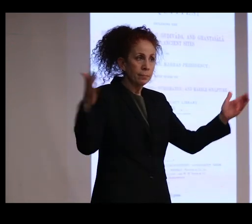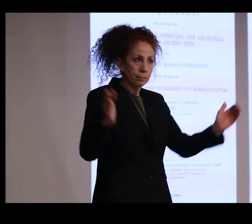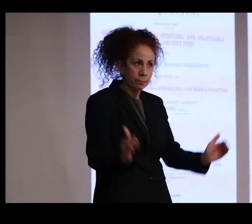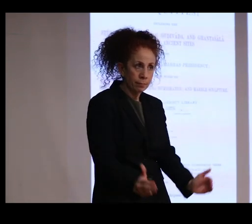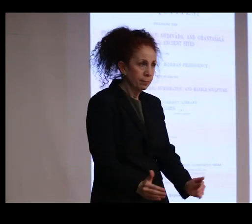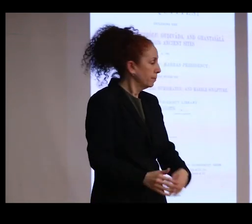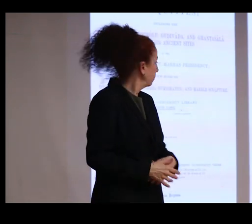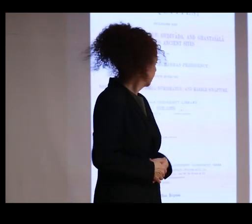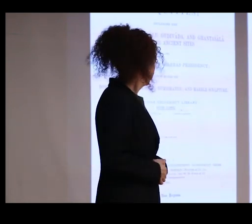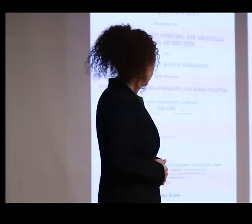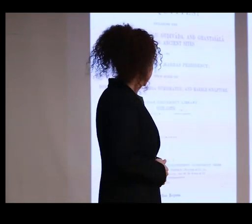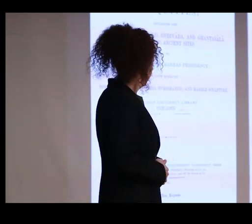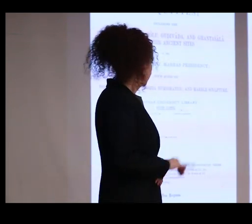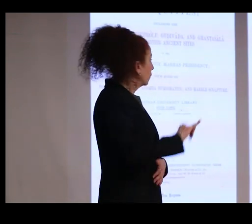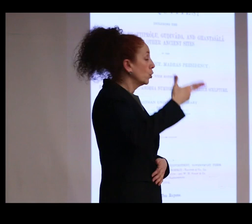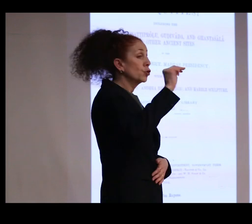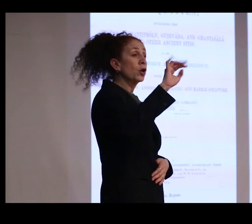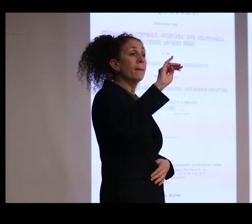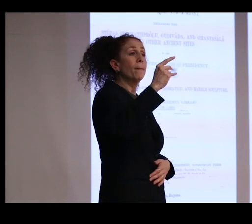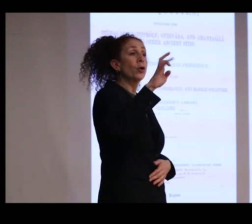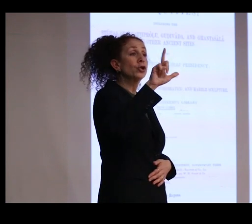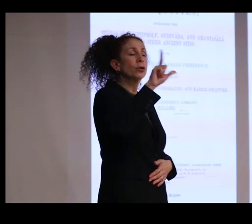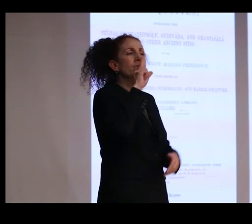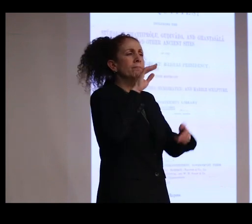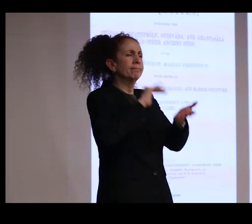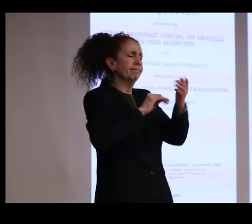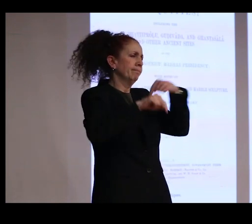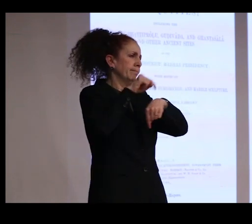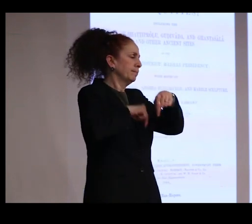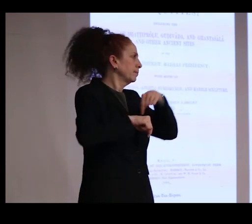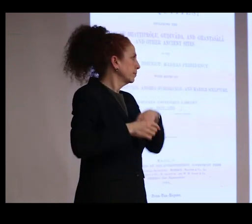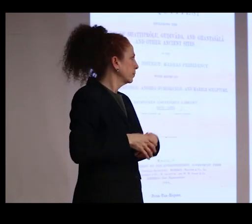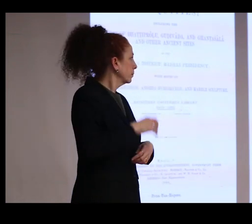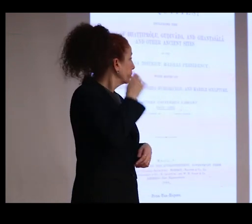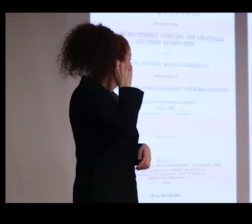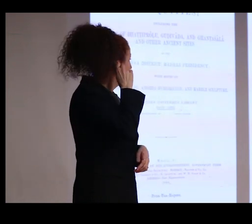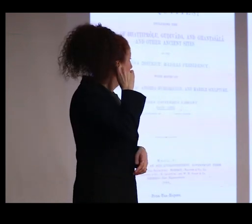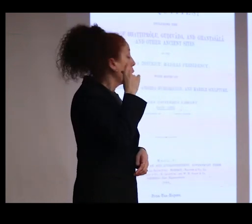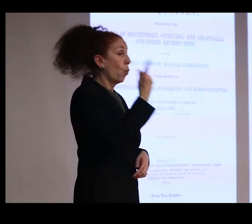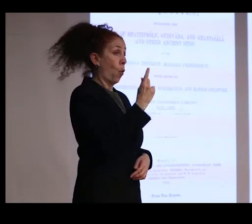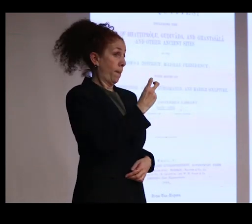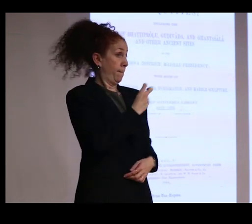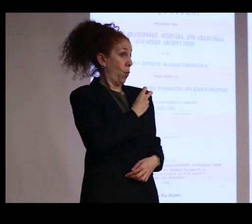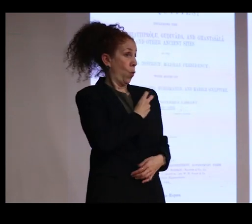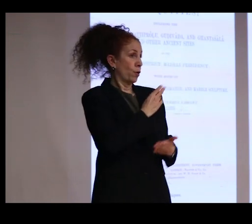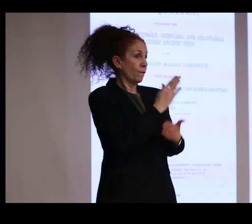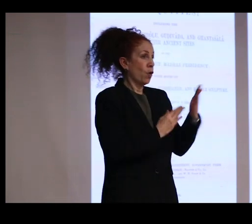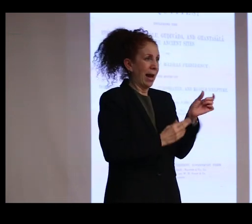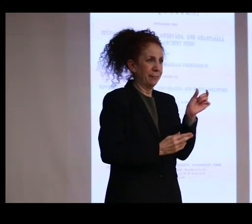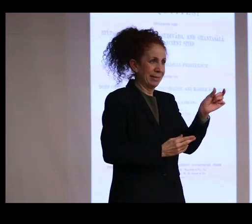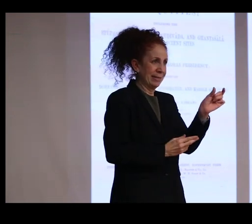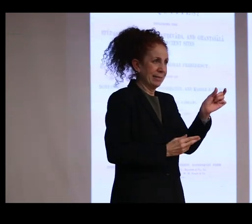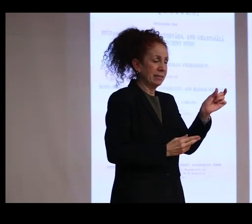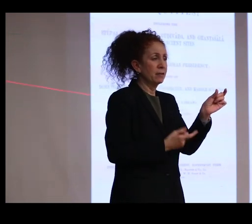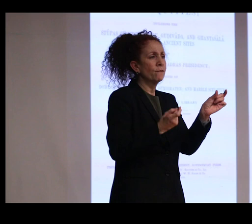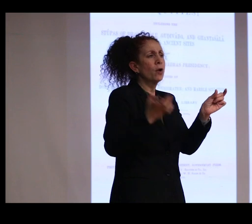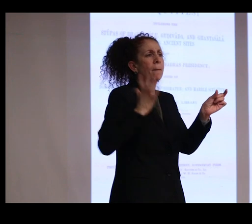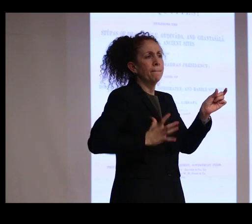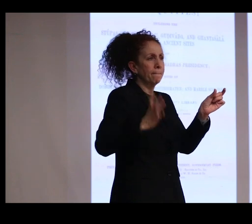So Sir John Marshall-- excuse me. So one of the bone fragments, perhaps a relic of the Buddha himself--